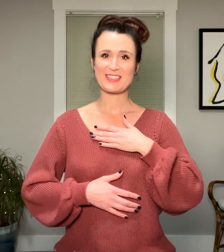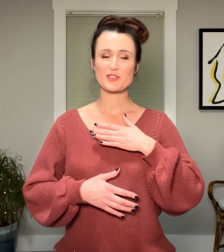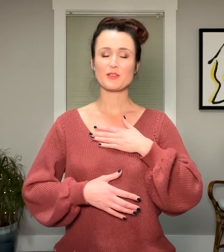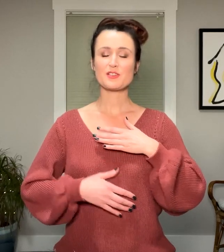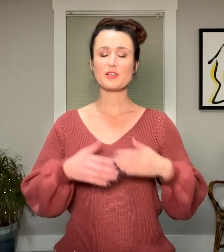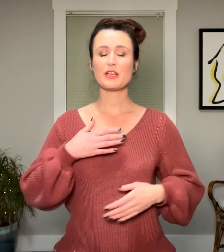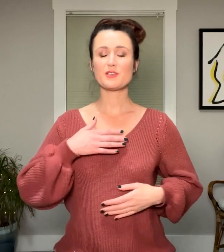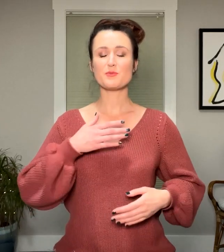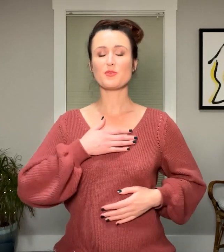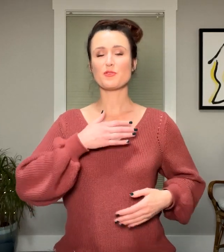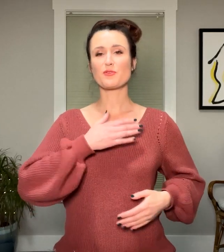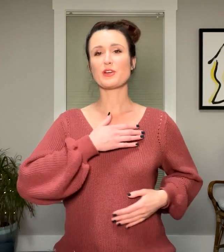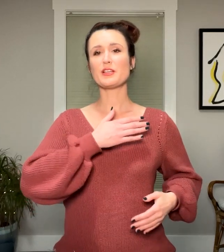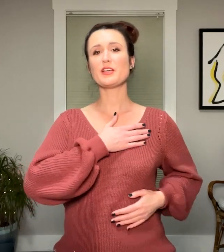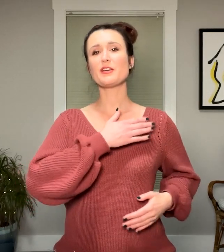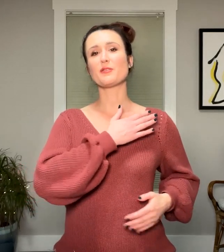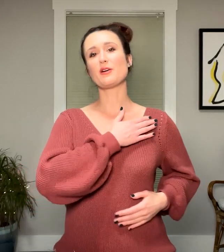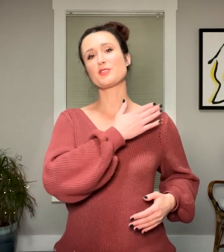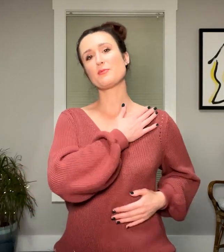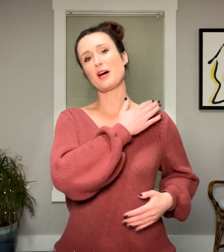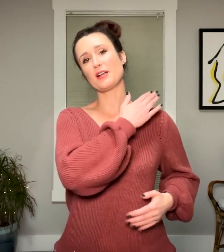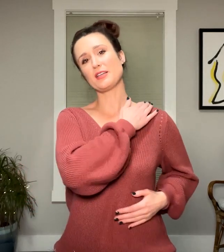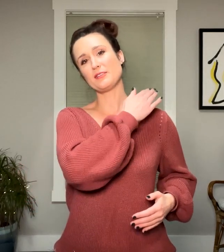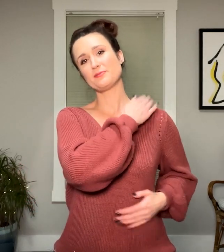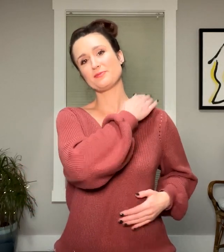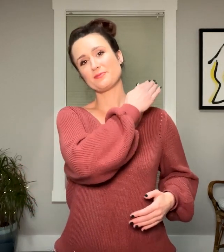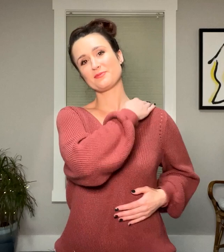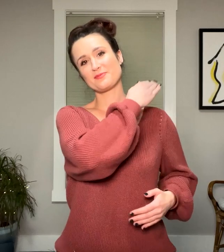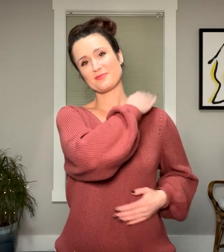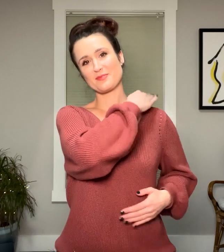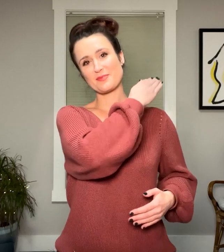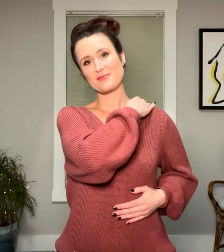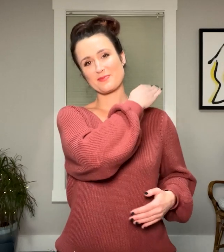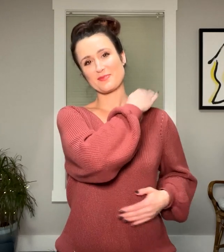So let your hands move freely around your body,